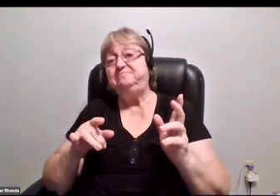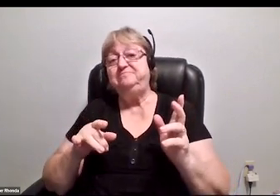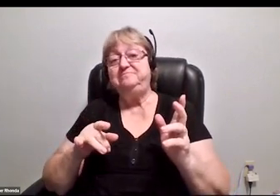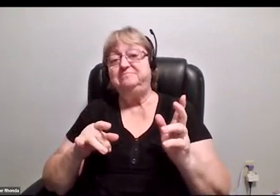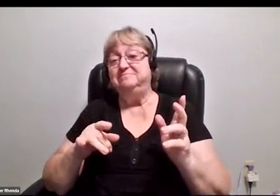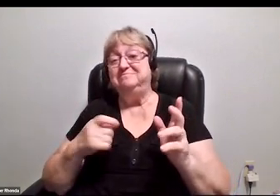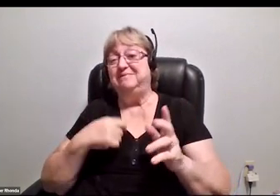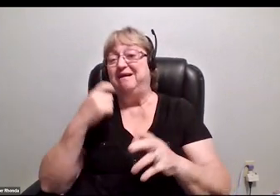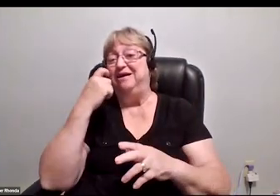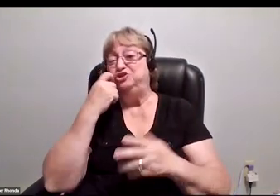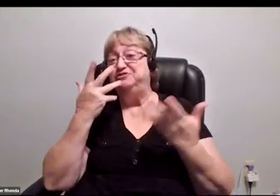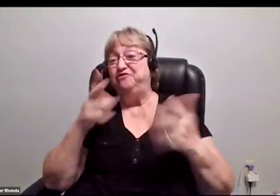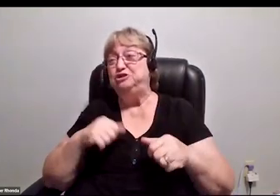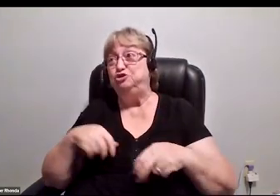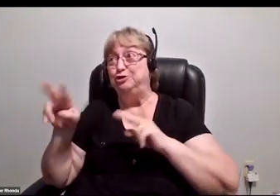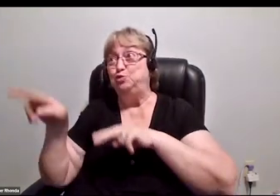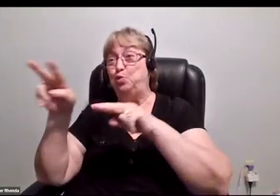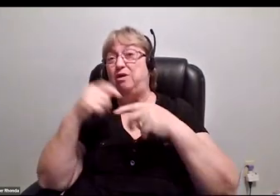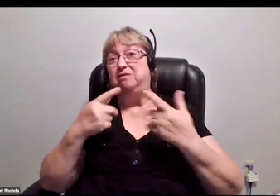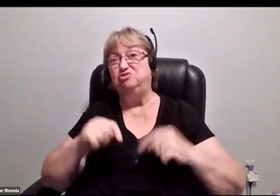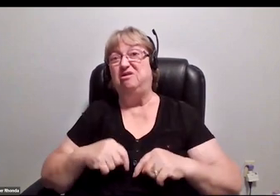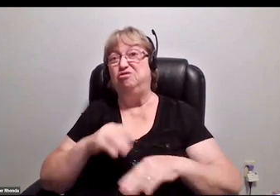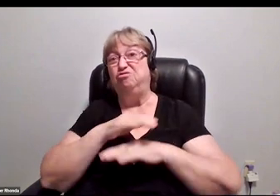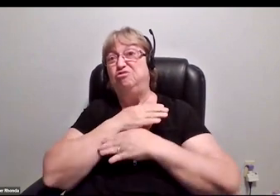I just got off tour, so I'm trying to rest my throat.